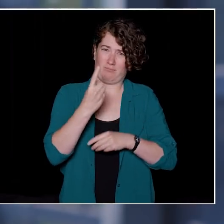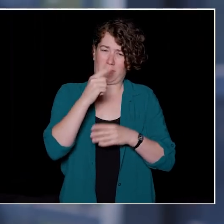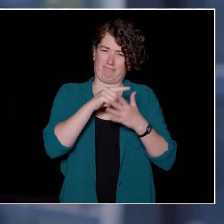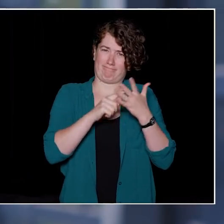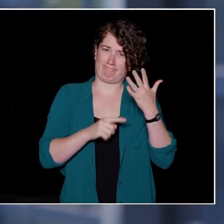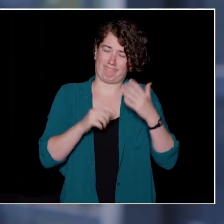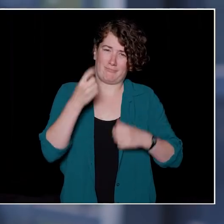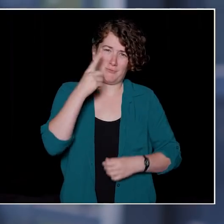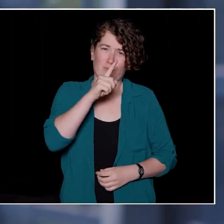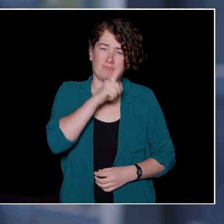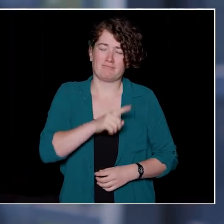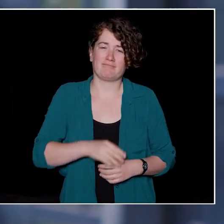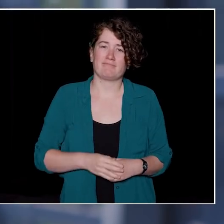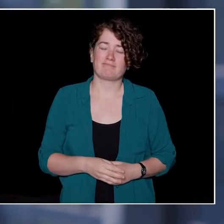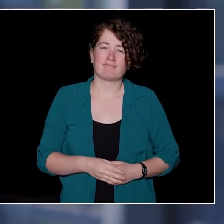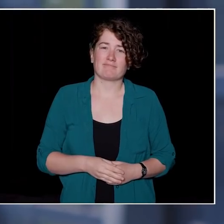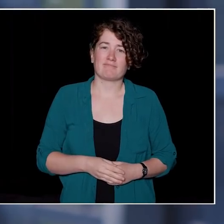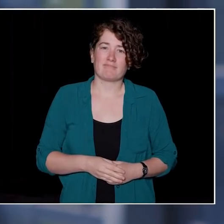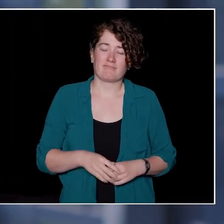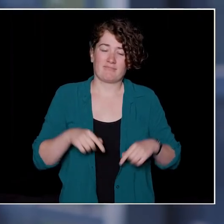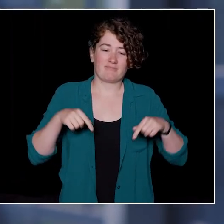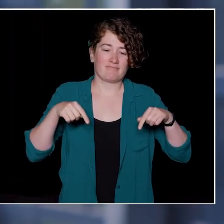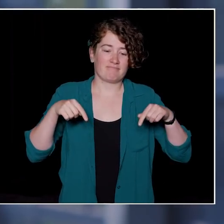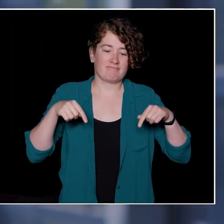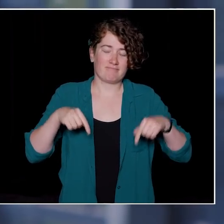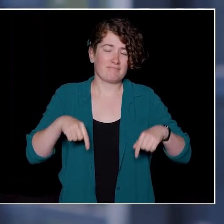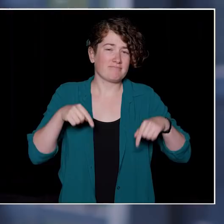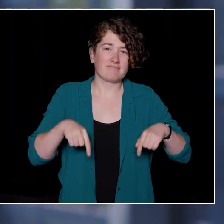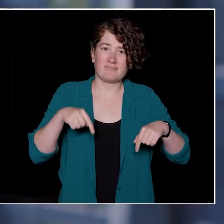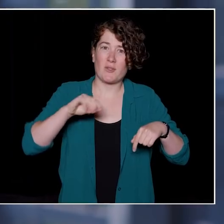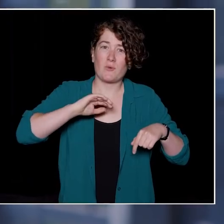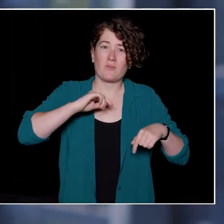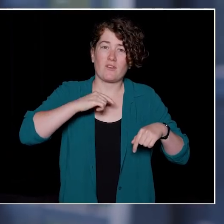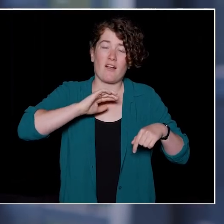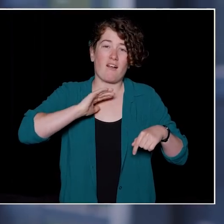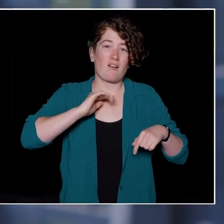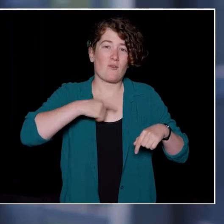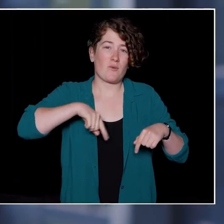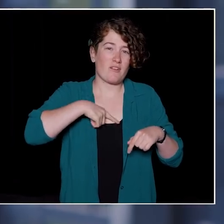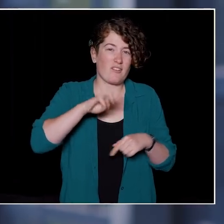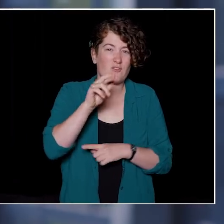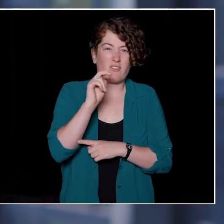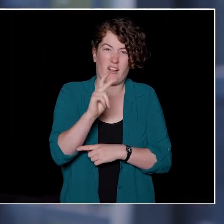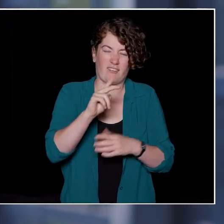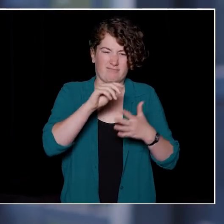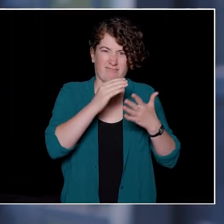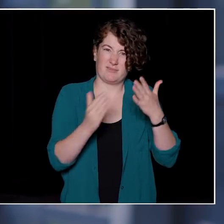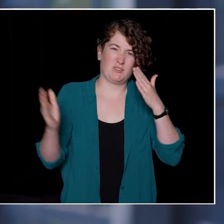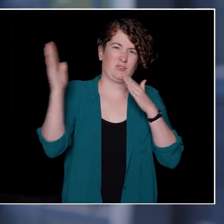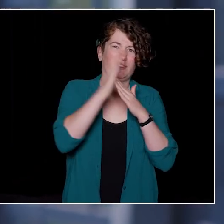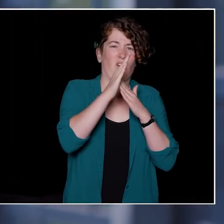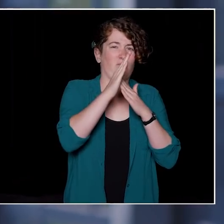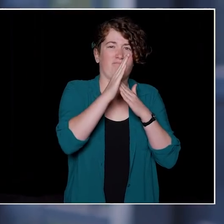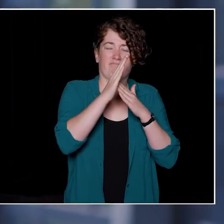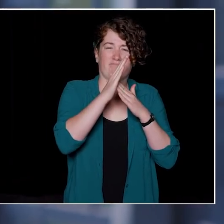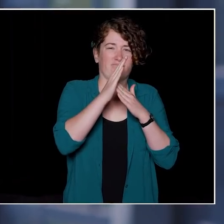UBC consistently ranks among the top universities in the world. Our ranking is due to many things. Our outstanding professors,